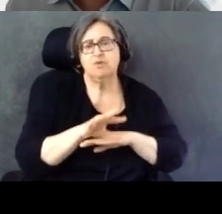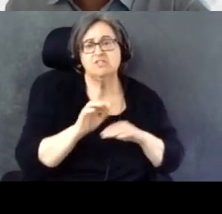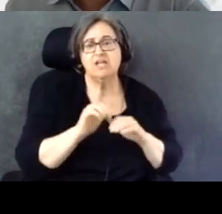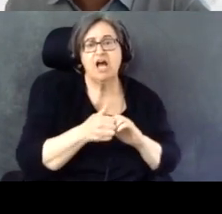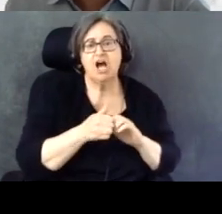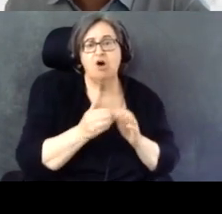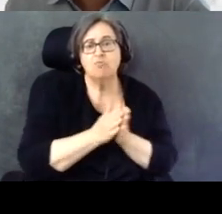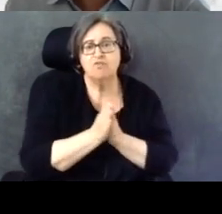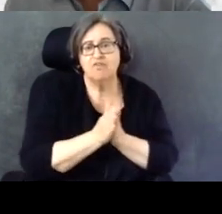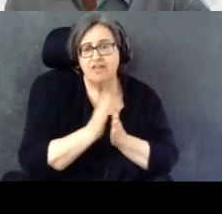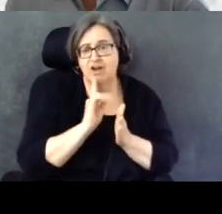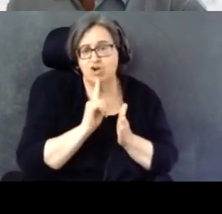they are to vote.